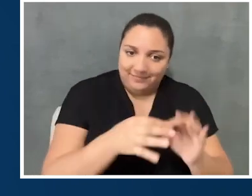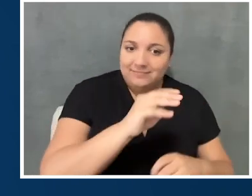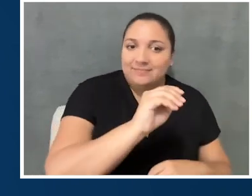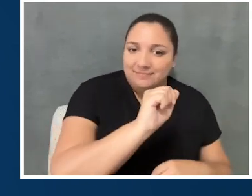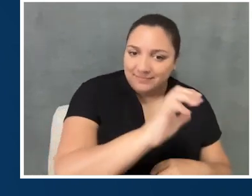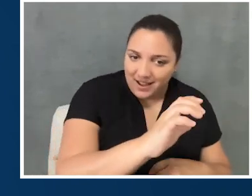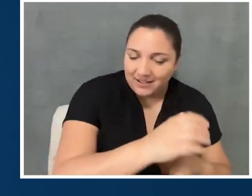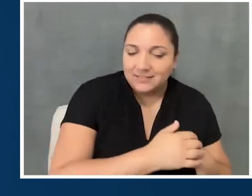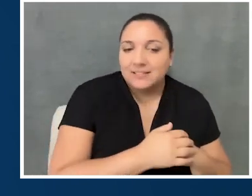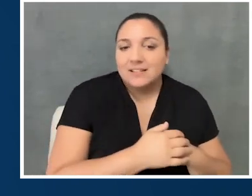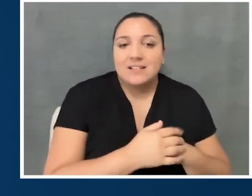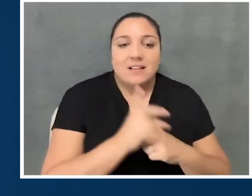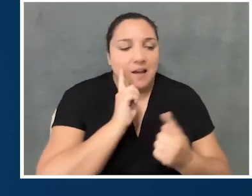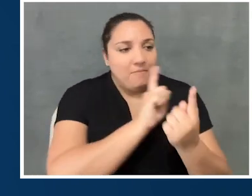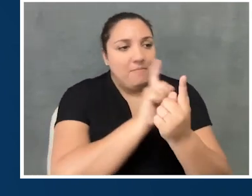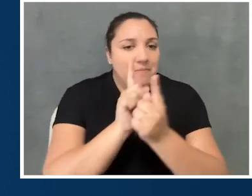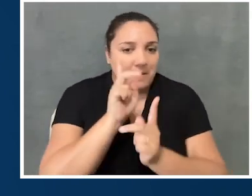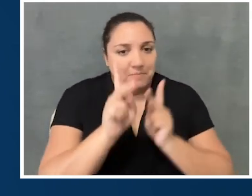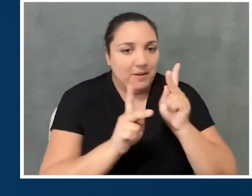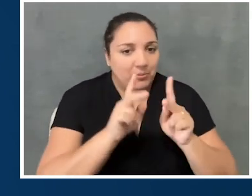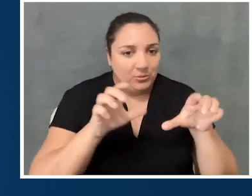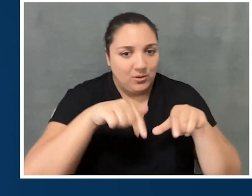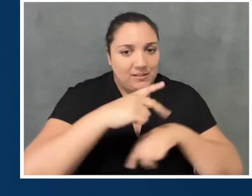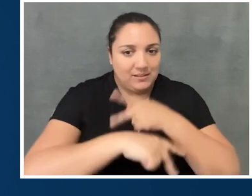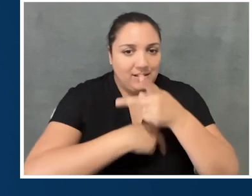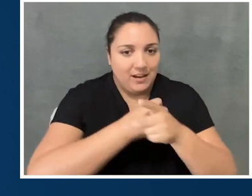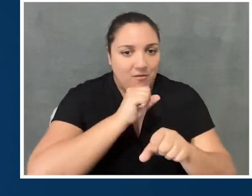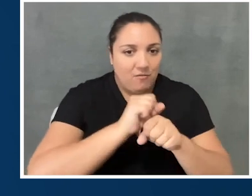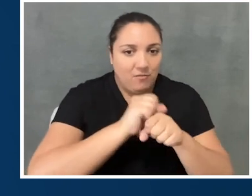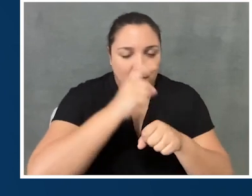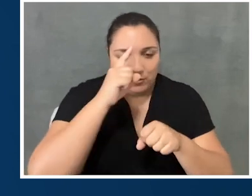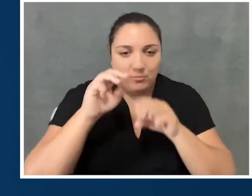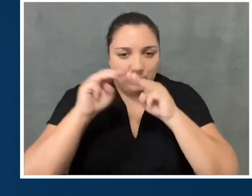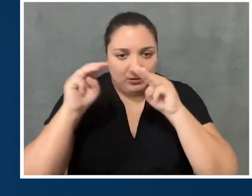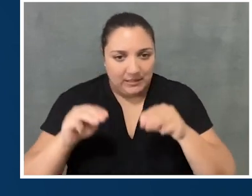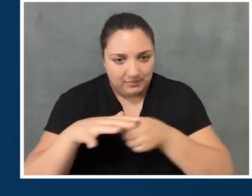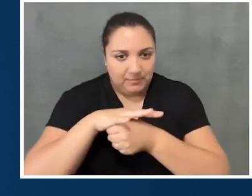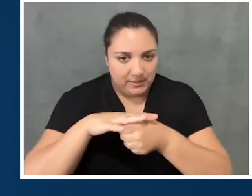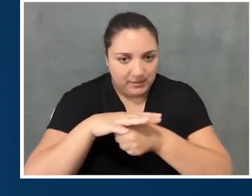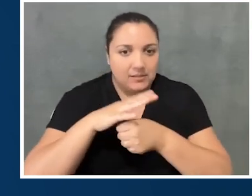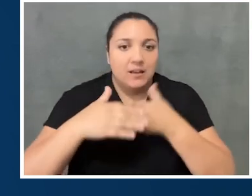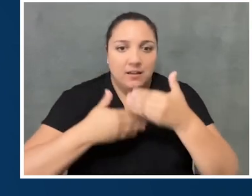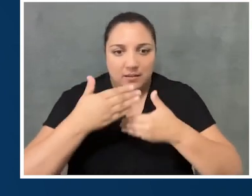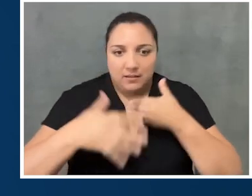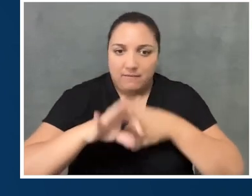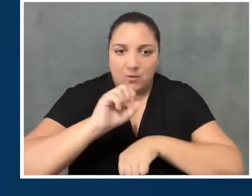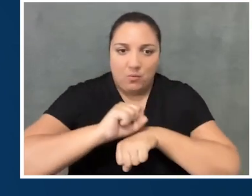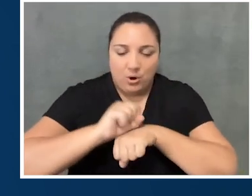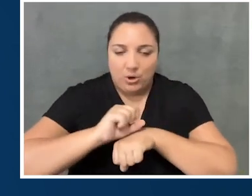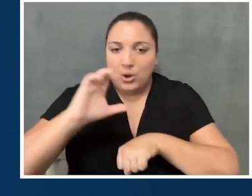got connected to folks doing this work in museum spaces, and found my way to Cooper Hewitt. Kristen, sorry,